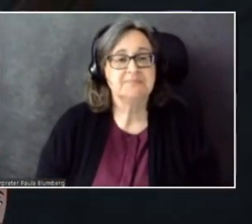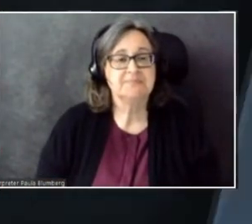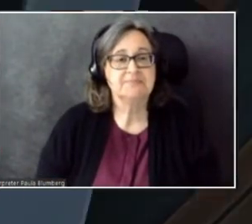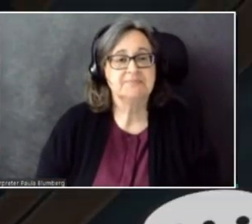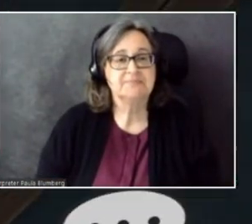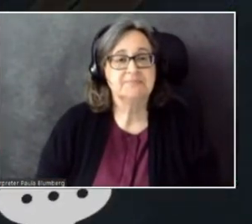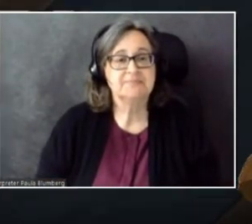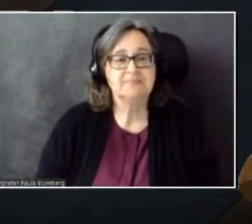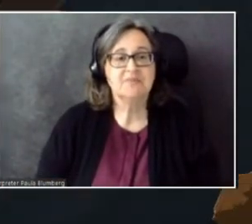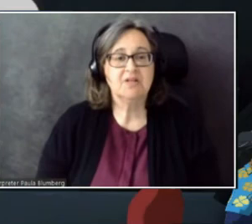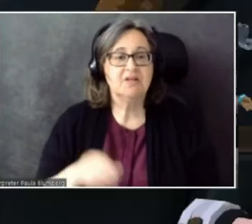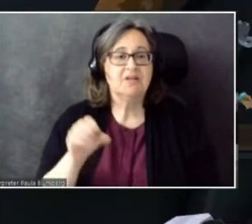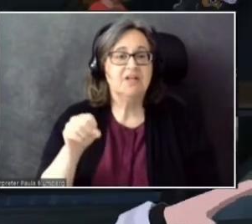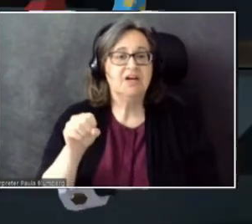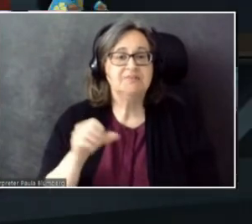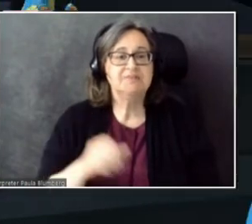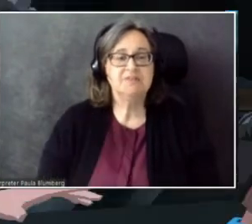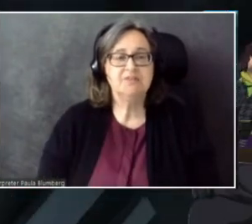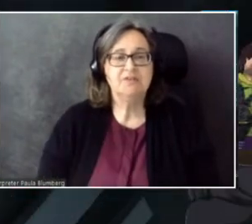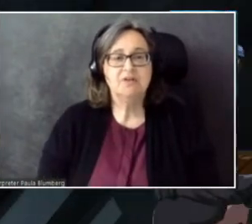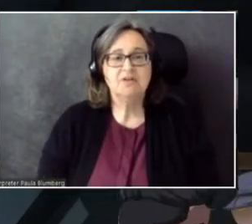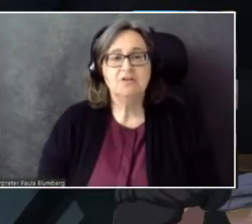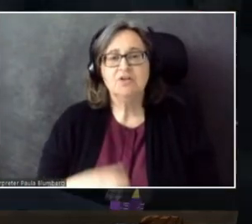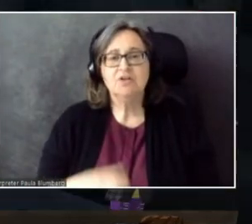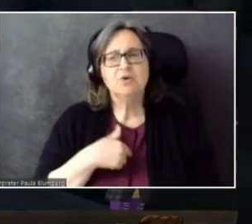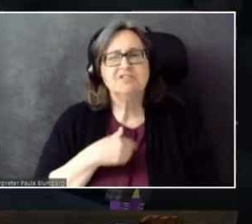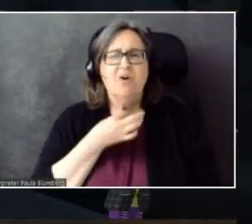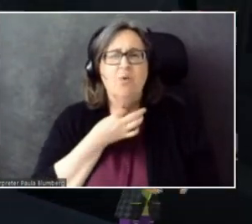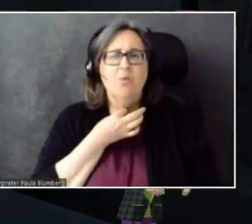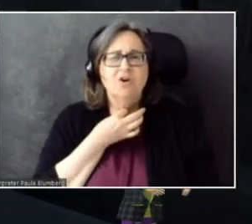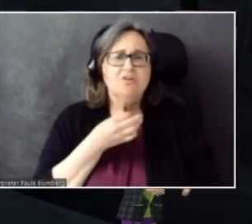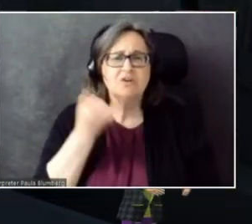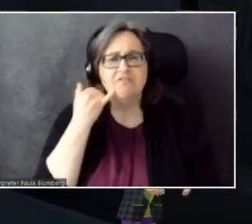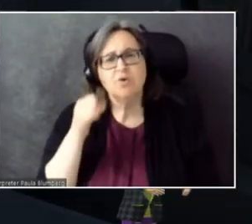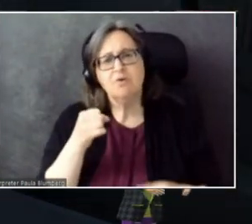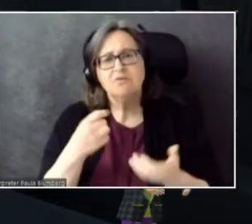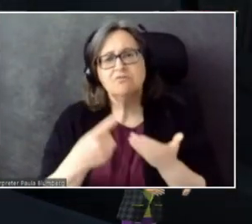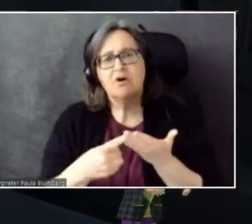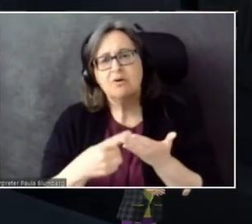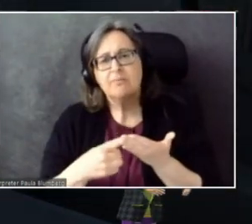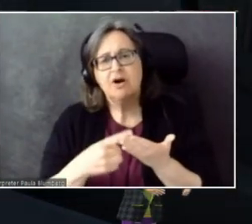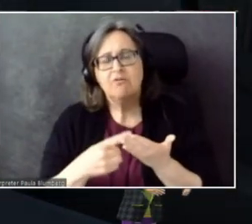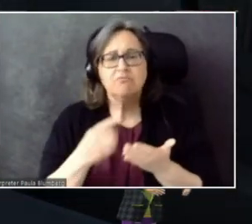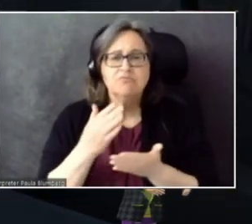Yeah. I was wondering if you could talk about some of the technical challenges?